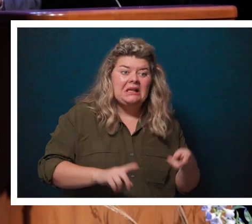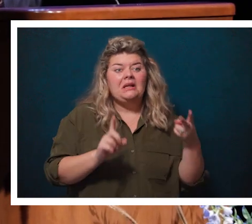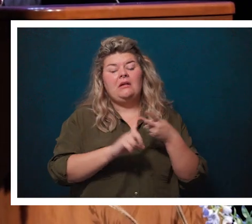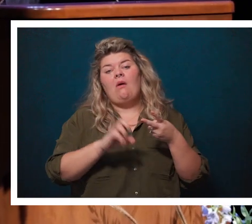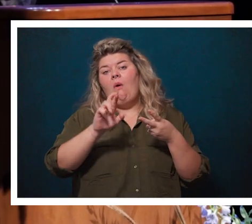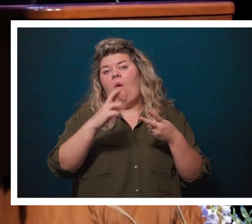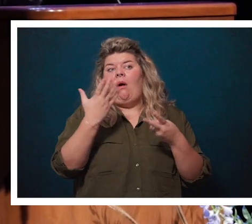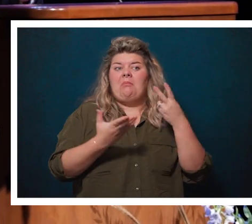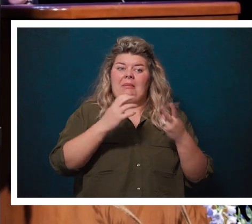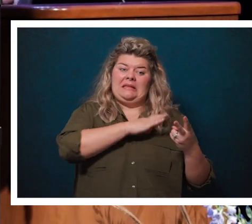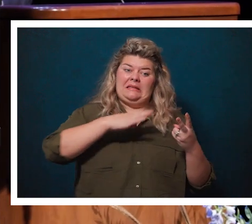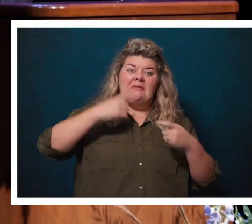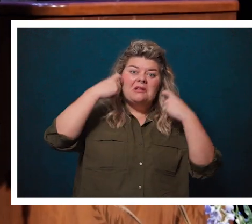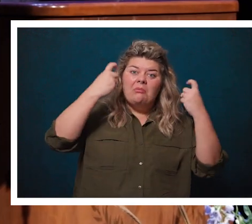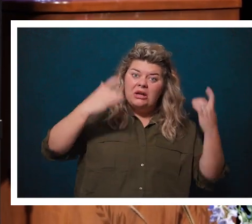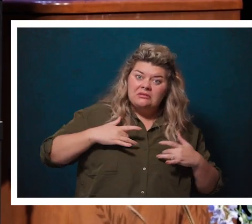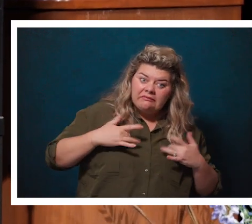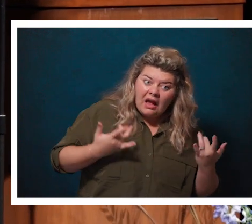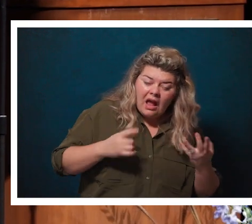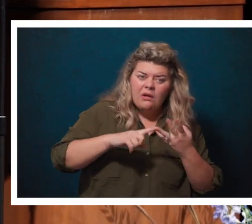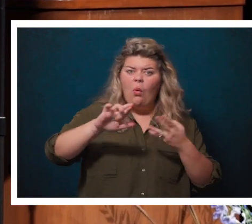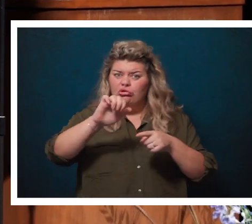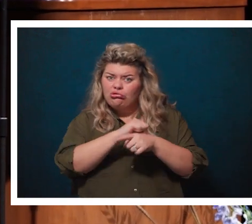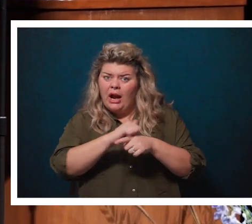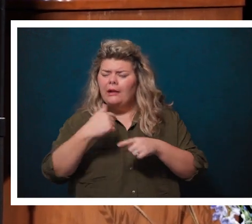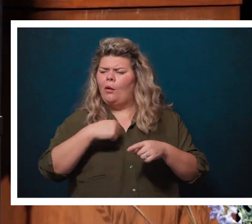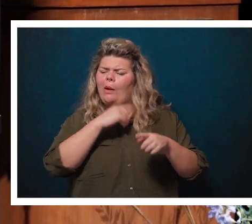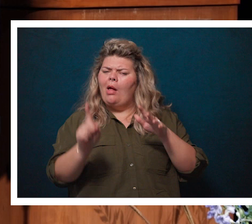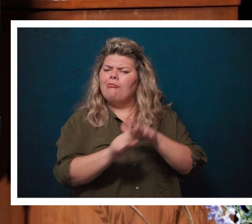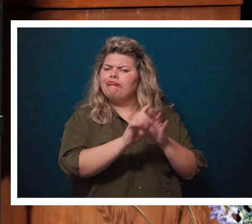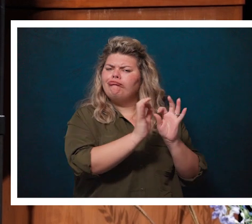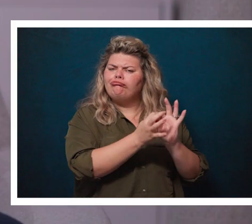or a staff celebration or a training, we will be there to support them.